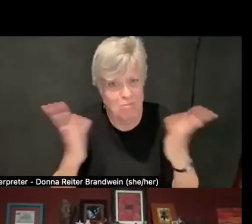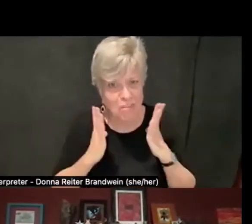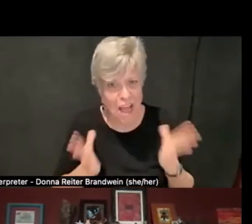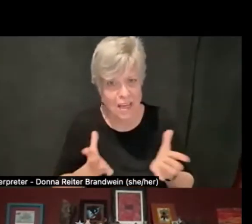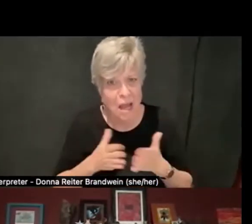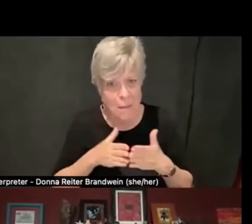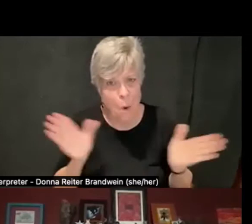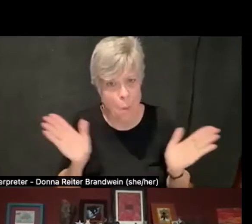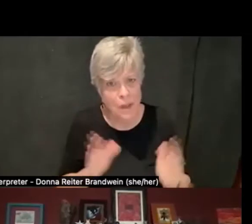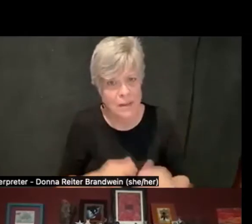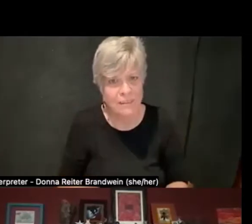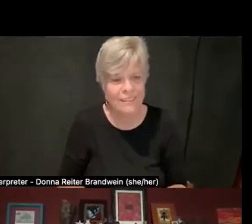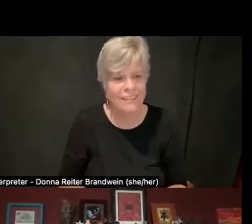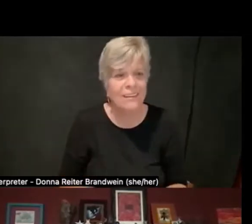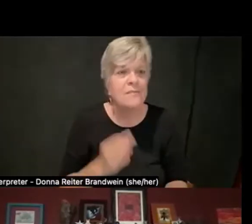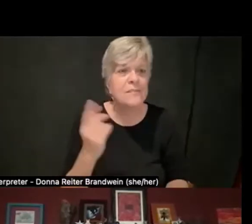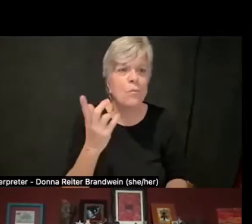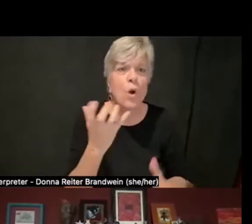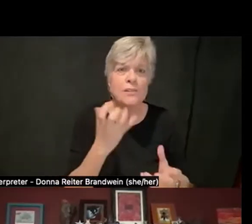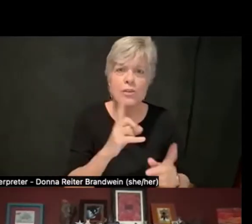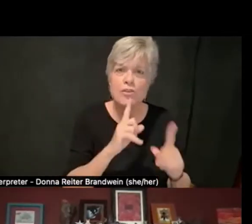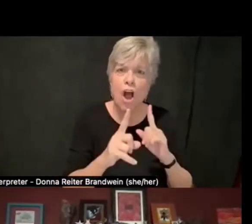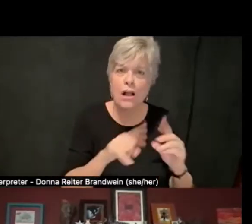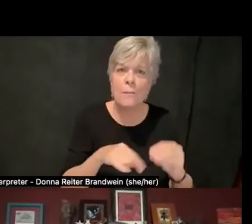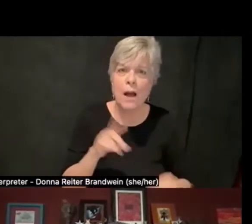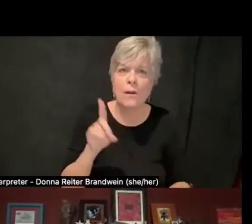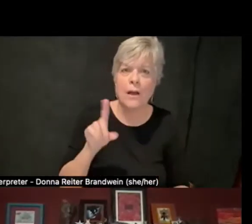about paradigms of building management